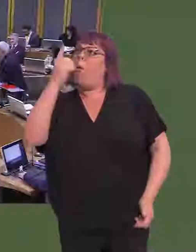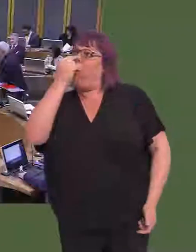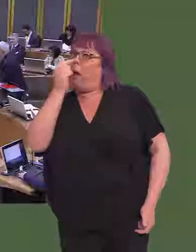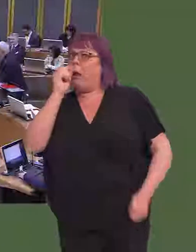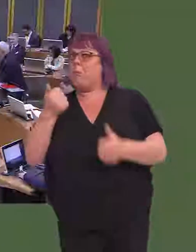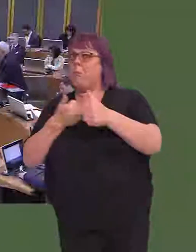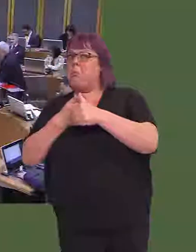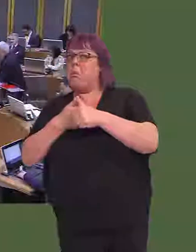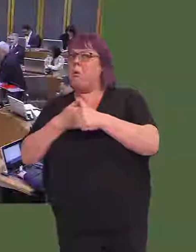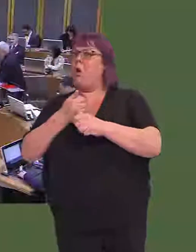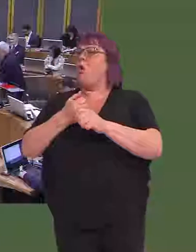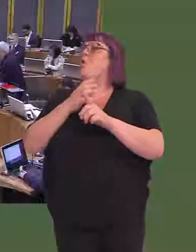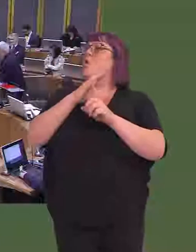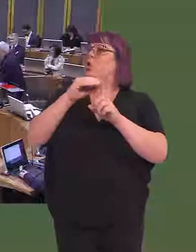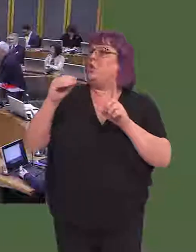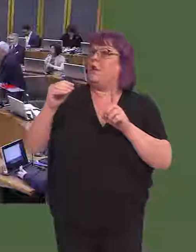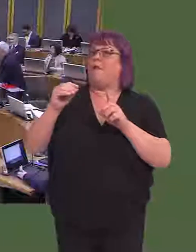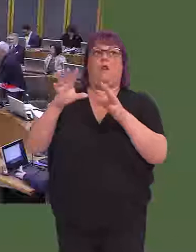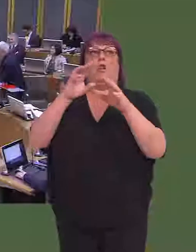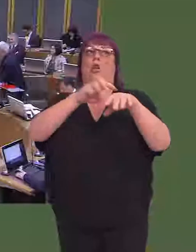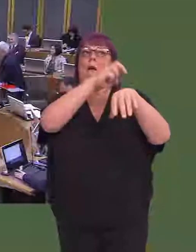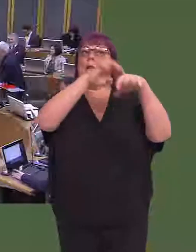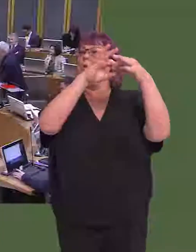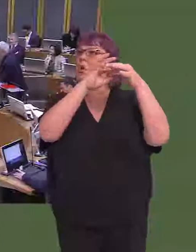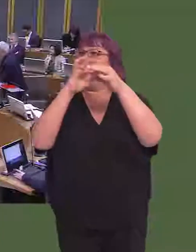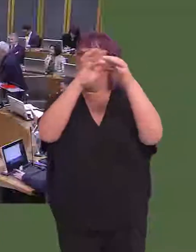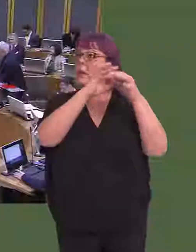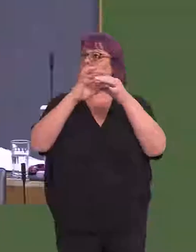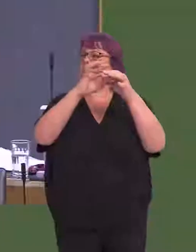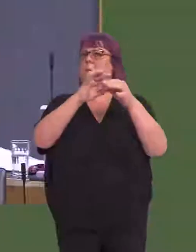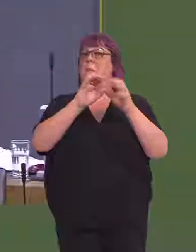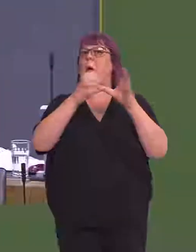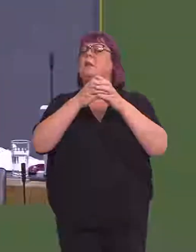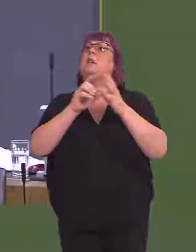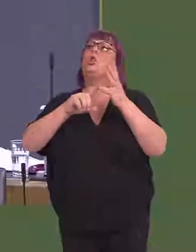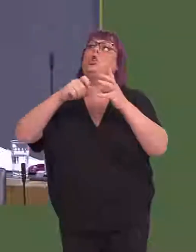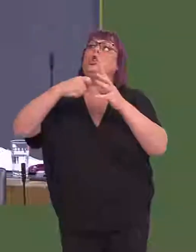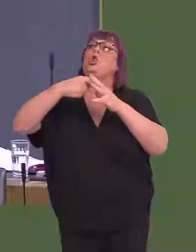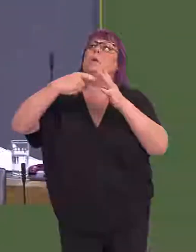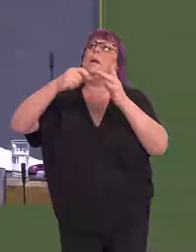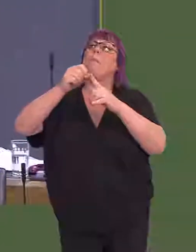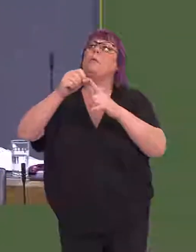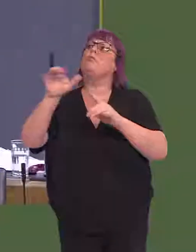Or you can back the Conservative and Unionist Party and UKIP. Who is it going to be?